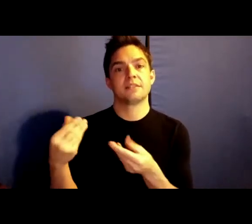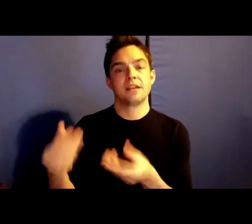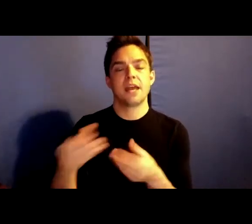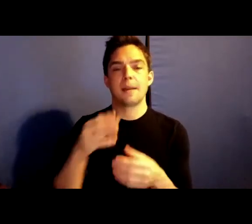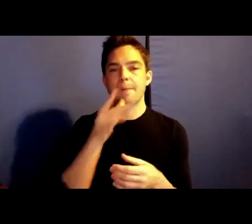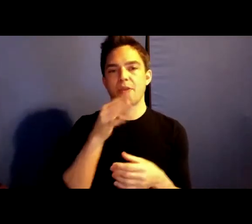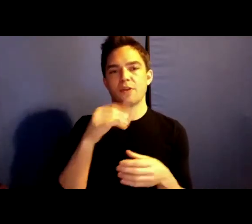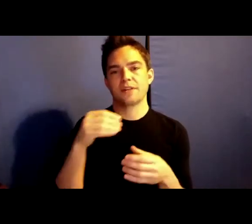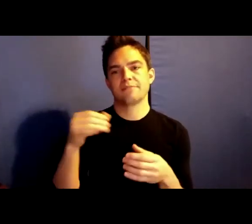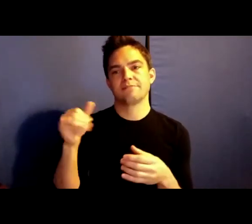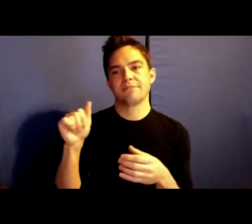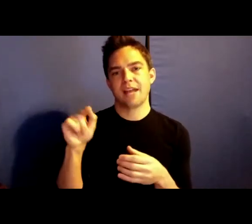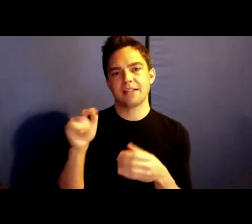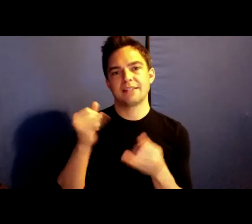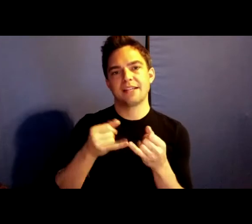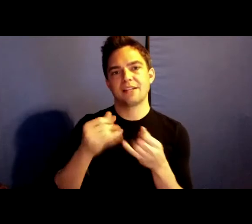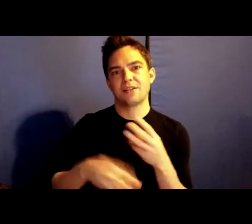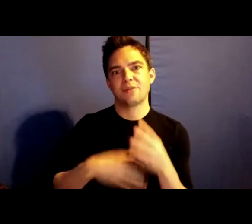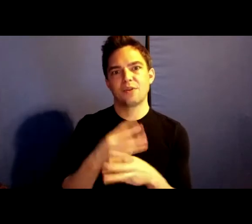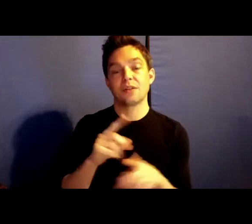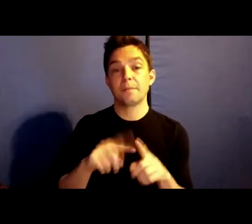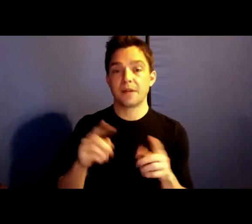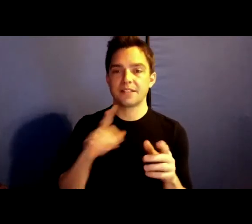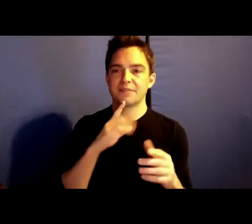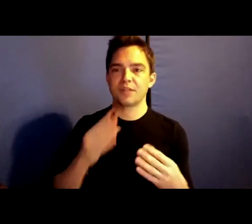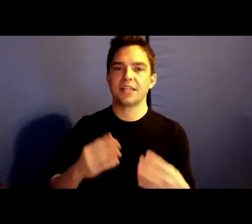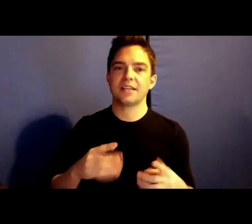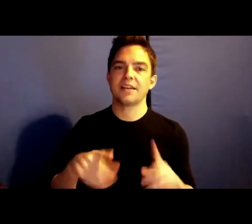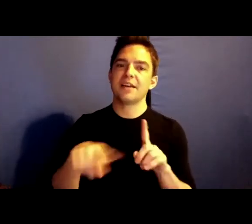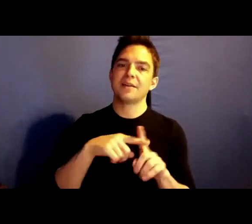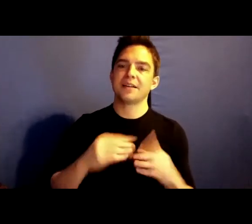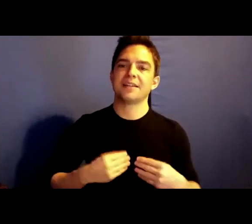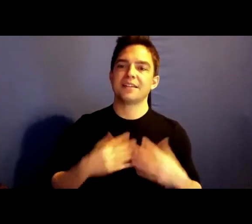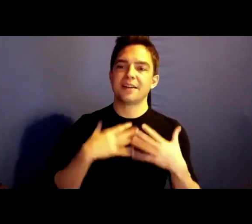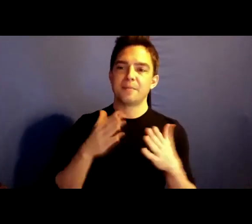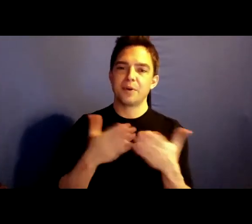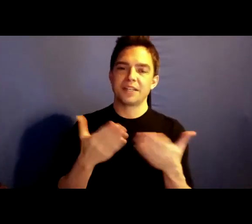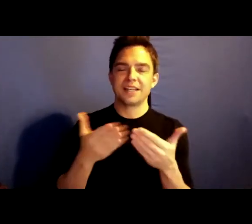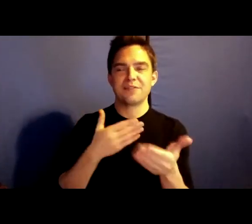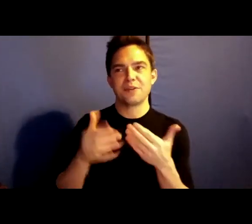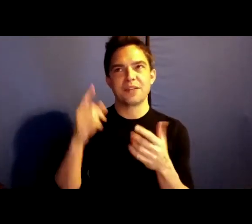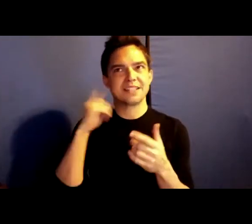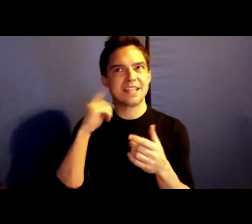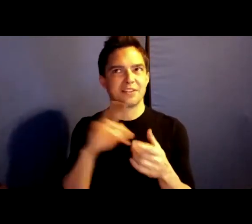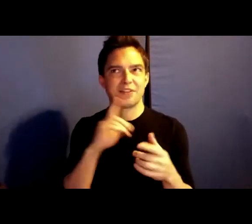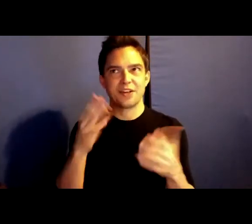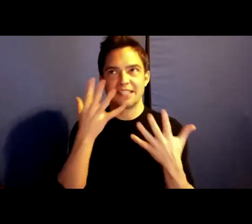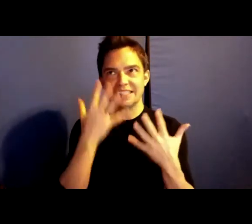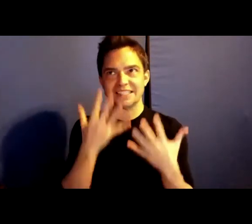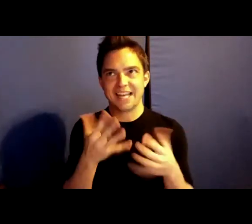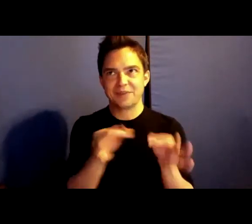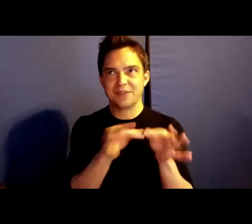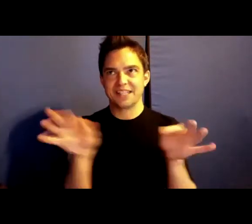But is in fact an uplifting book even though that tagline makes it seem fairly despairing.